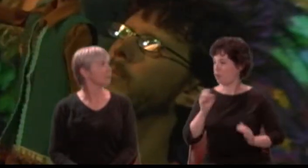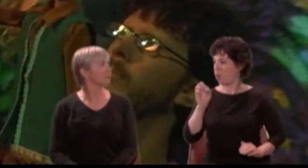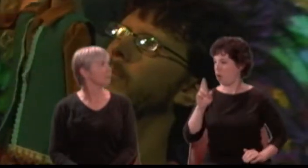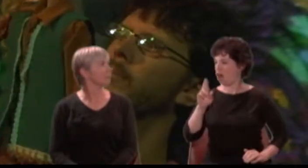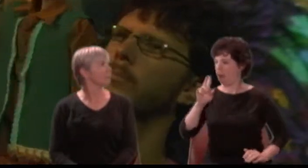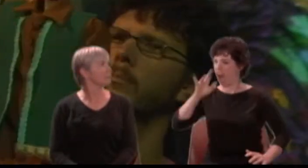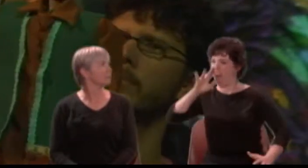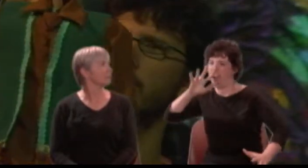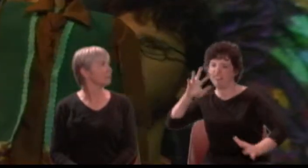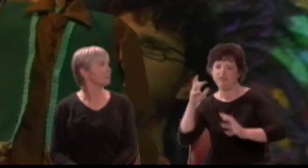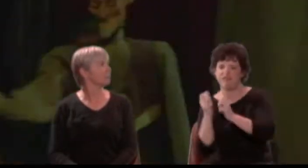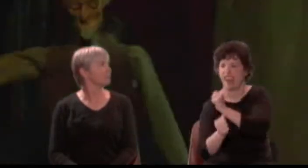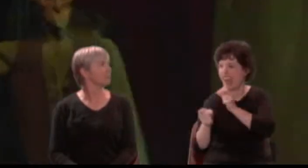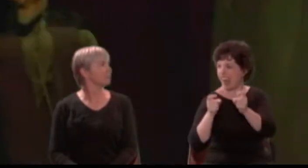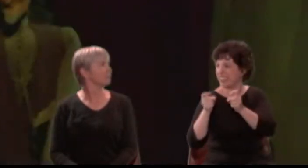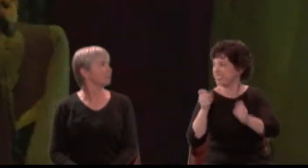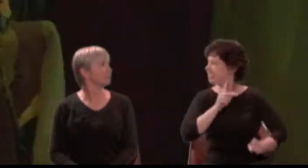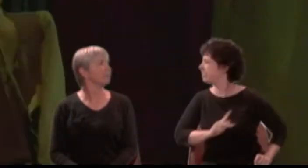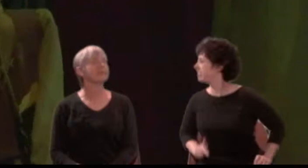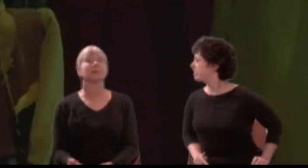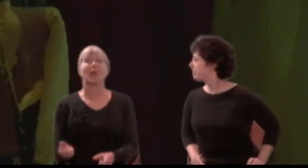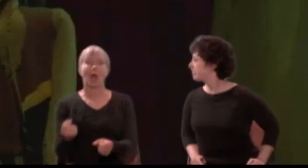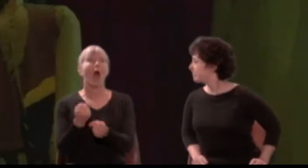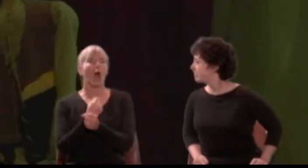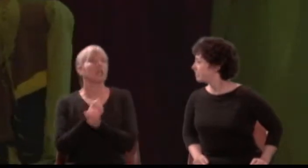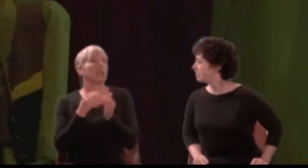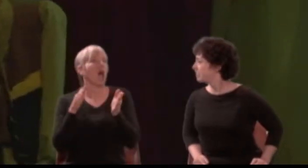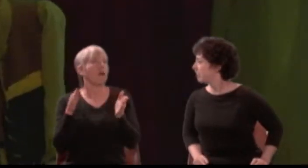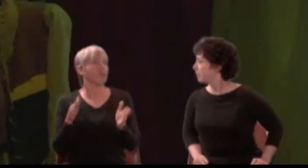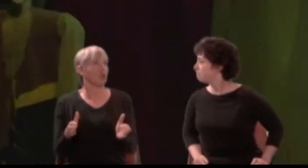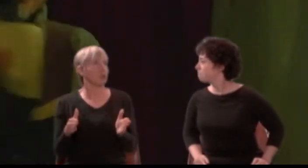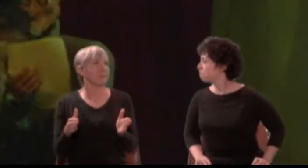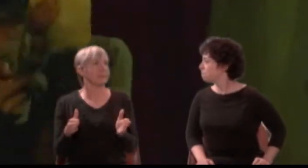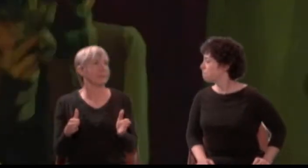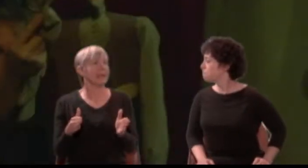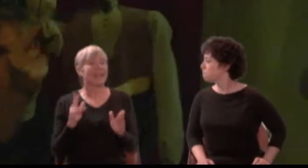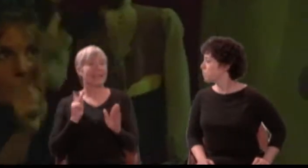Quince: A lover, who kills himself most gallant for love.